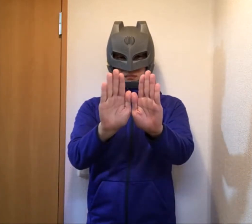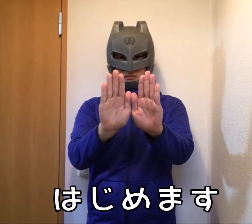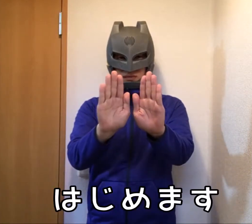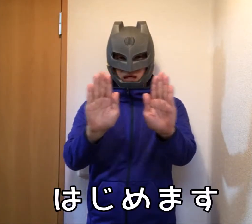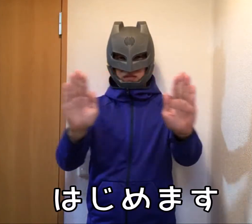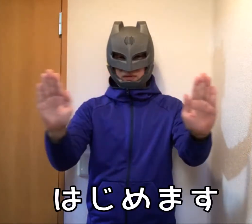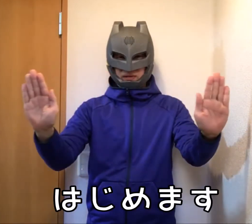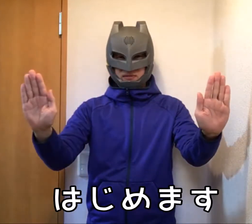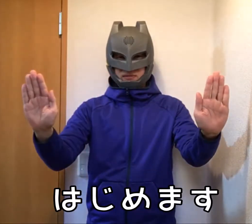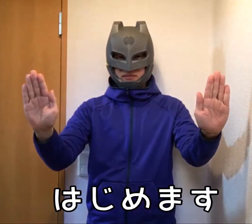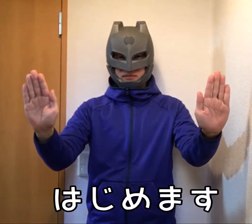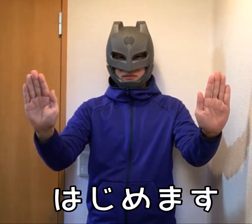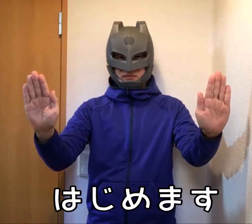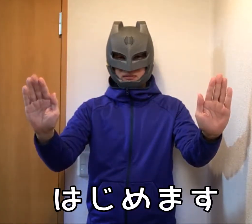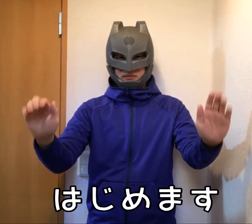Let's start